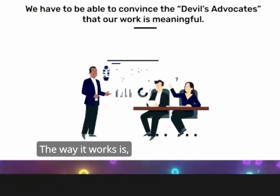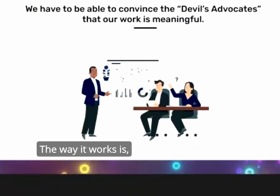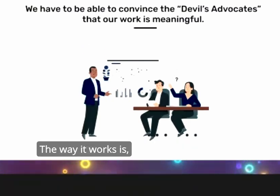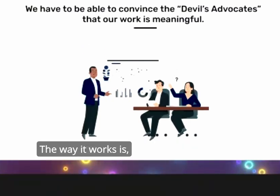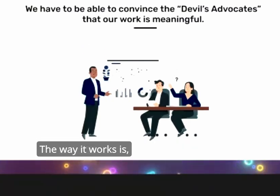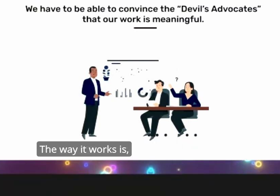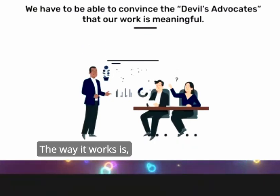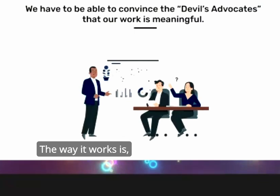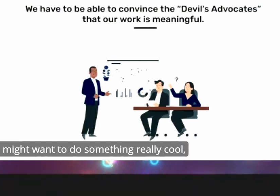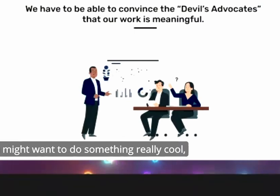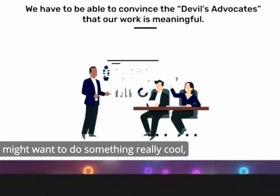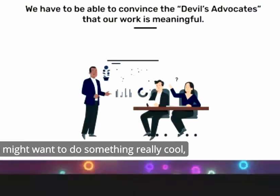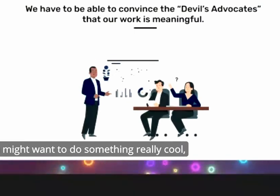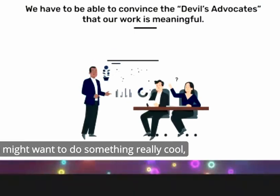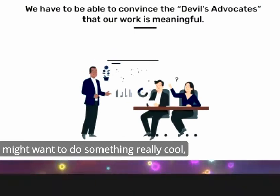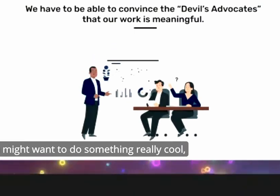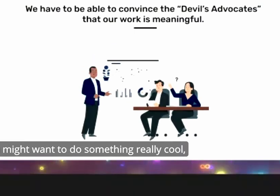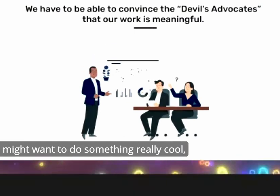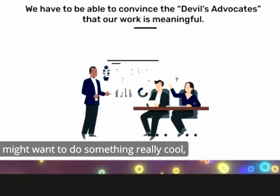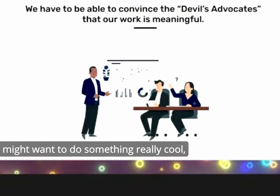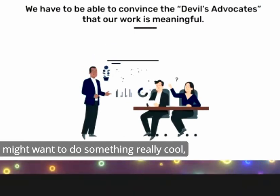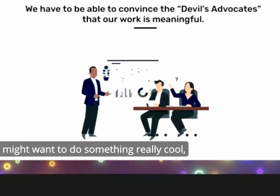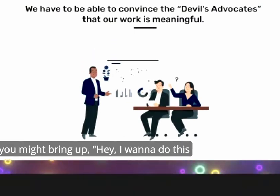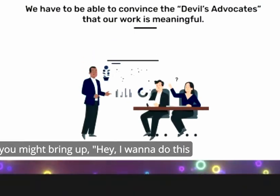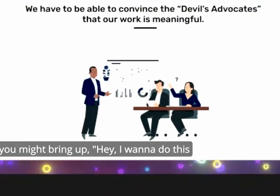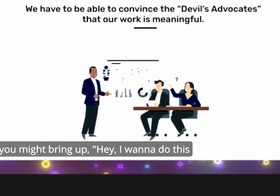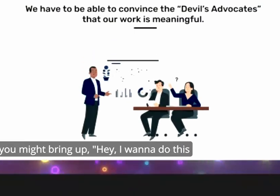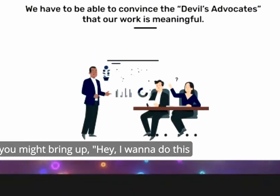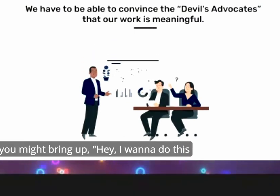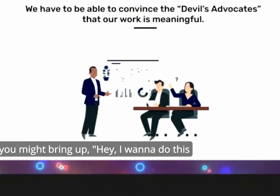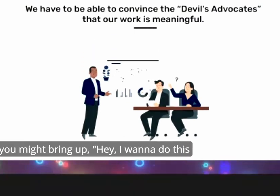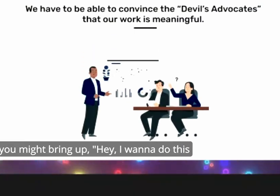way it works is you might want to do something really cool and you might bring up hey I want to